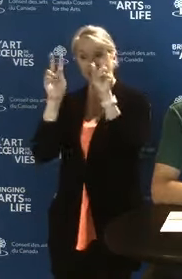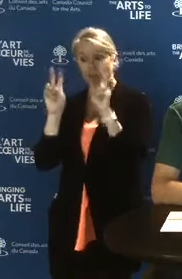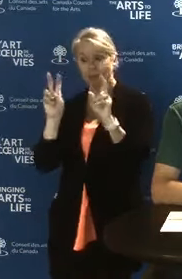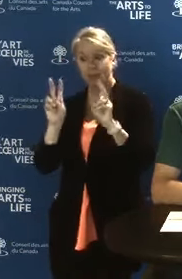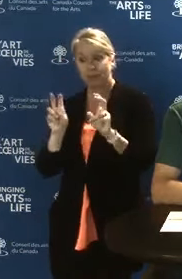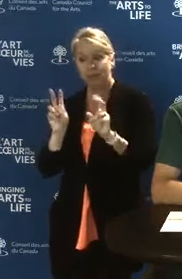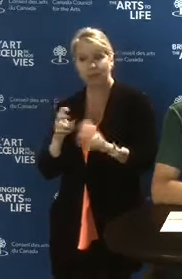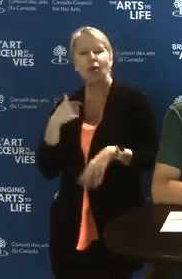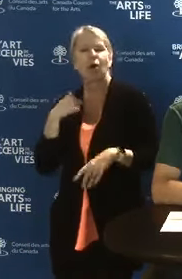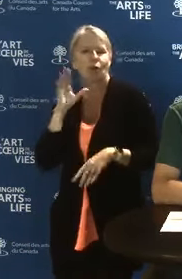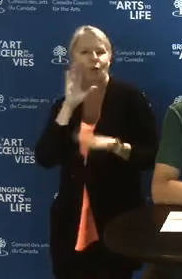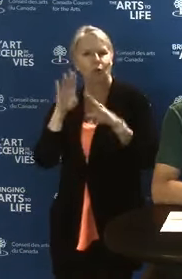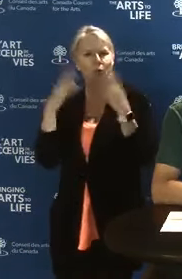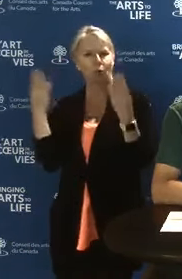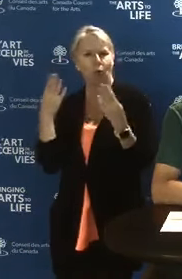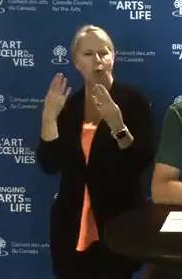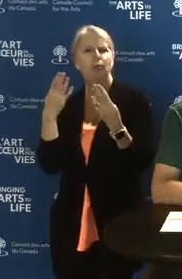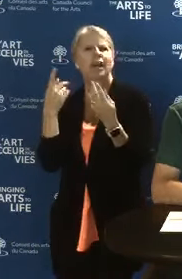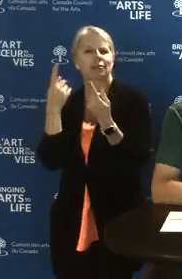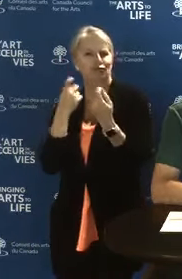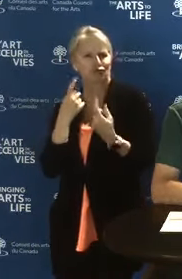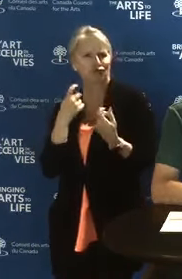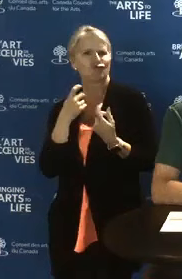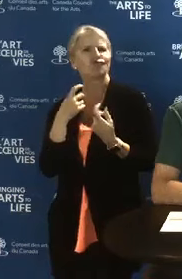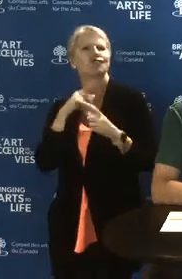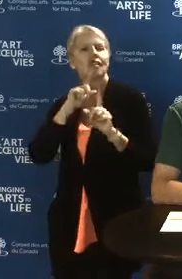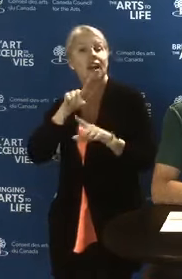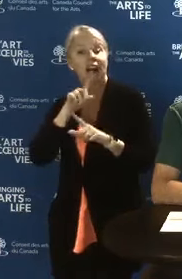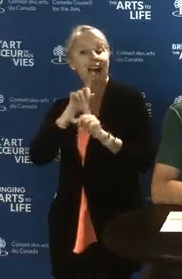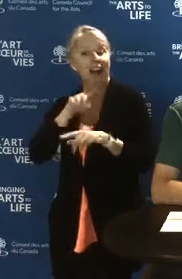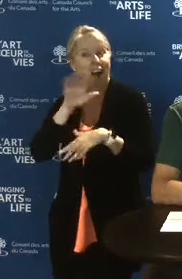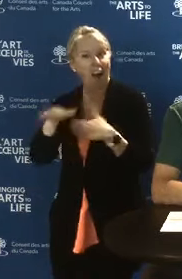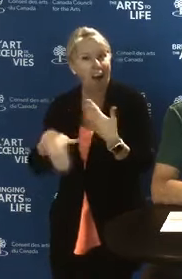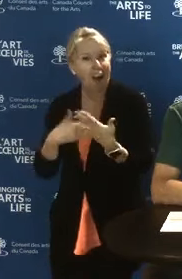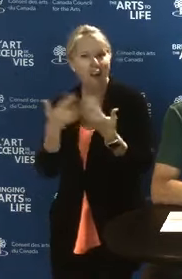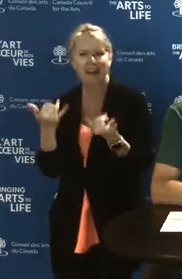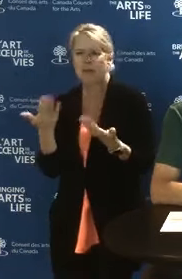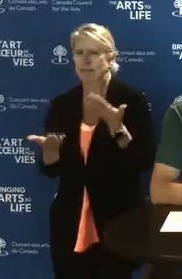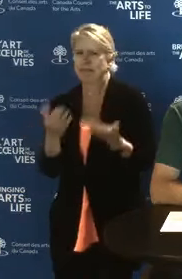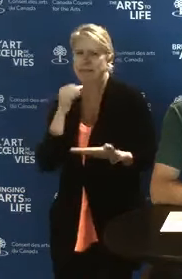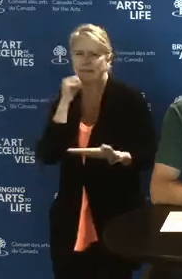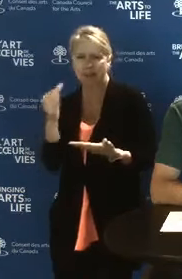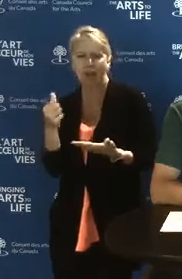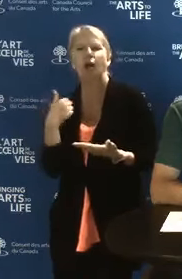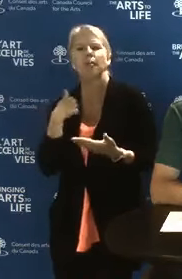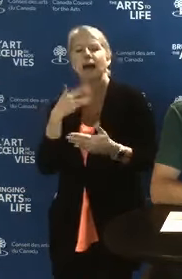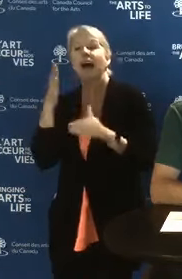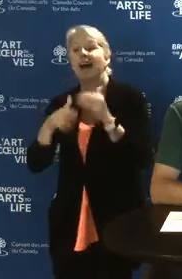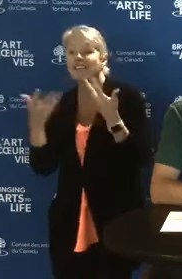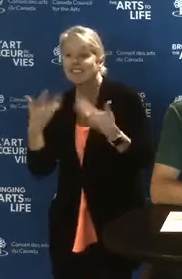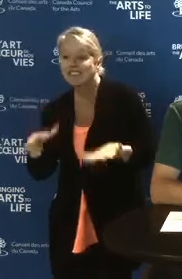Not all questions will be answered today, but we will make sure to come back and answer them as much as possible after this session.